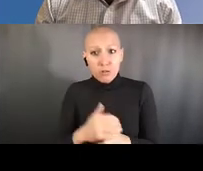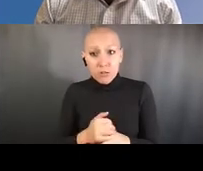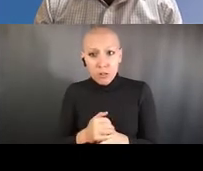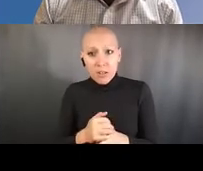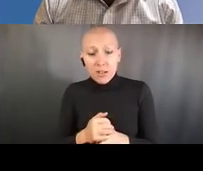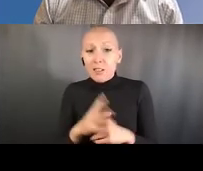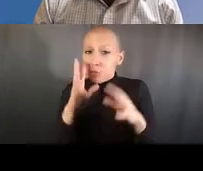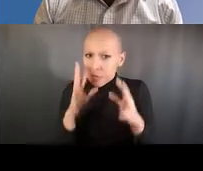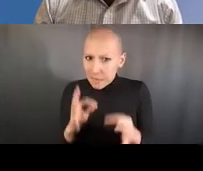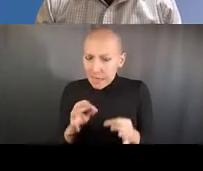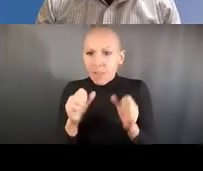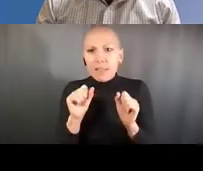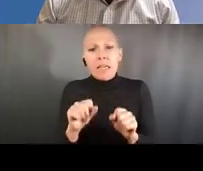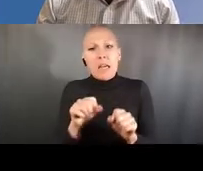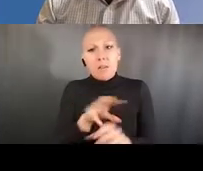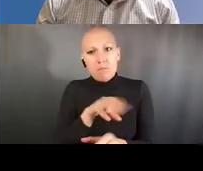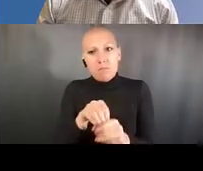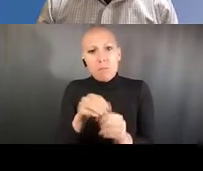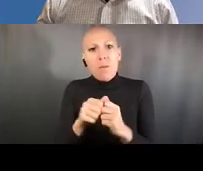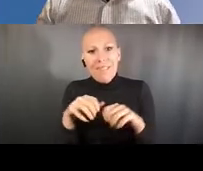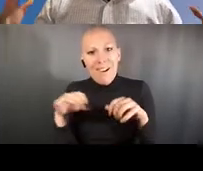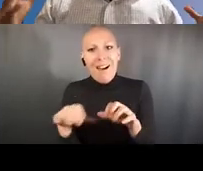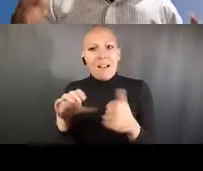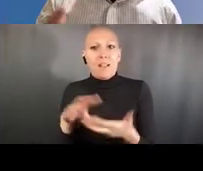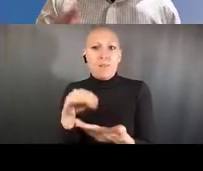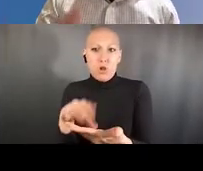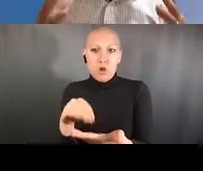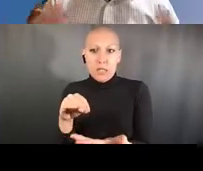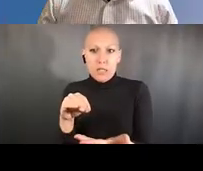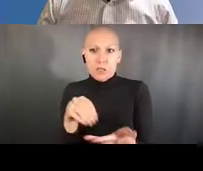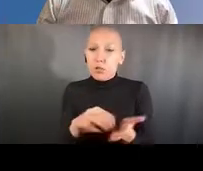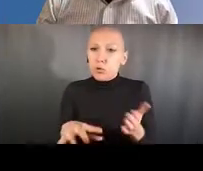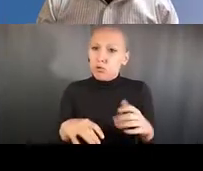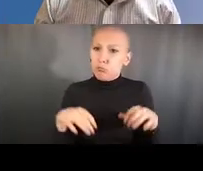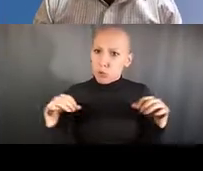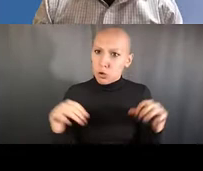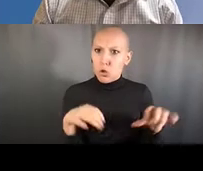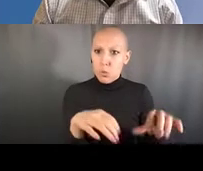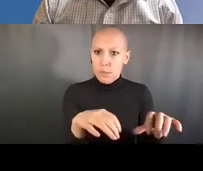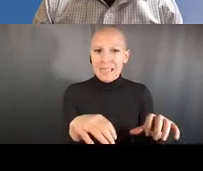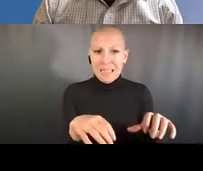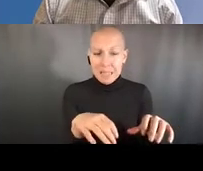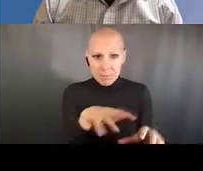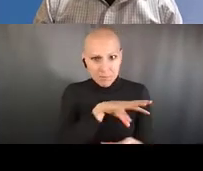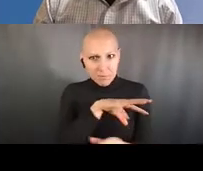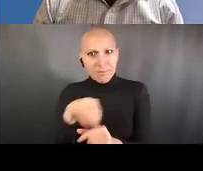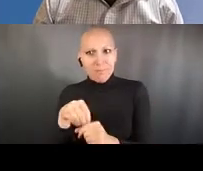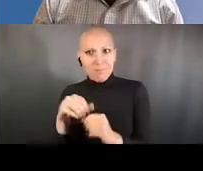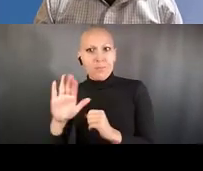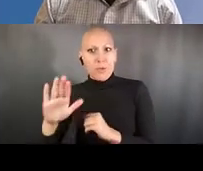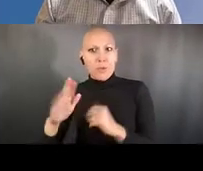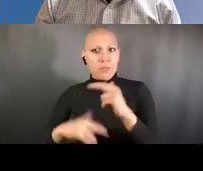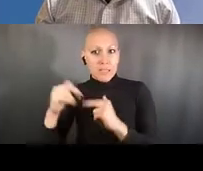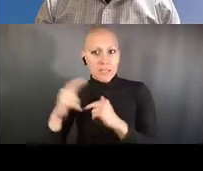if you think about it, not only will it improve the safety culture at your institution, reducing the risk of somebody